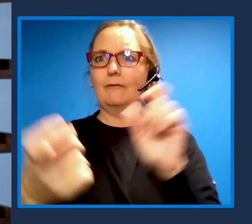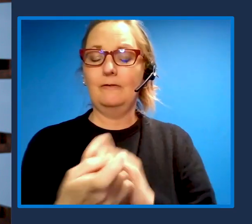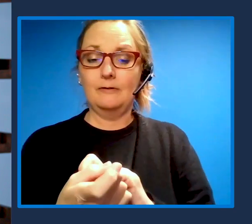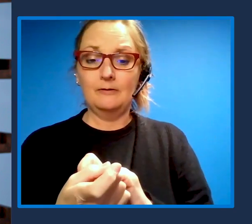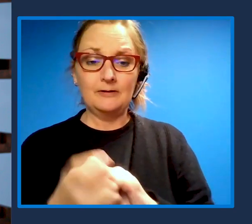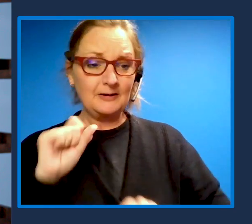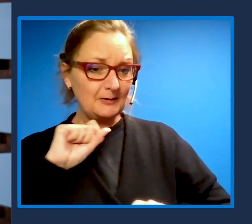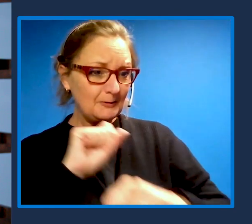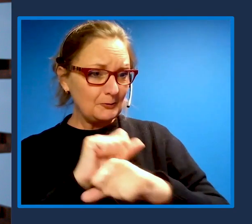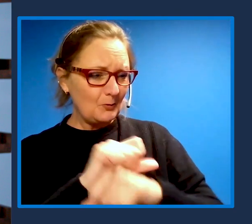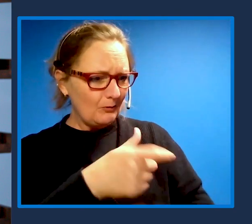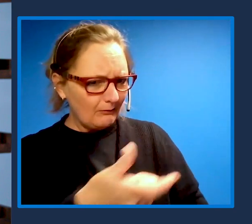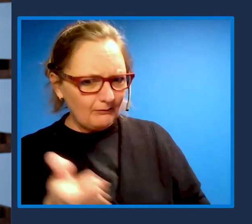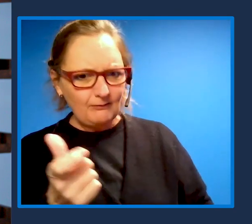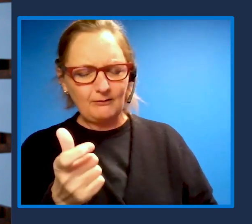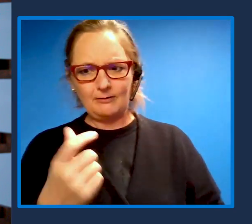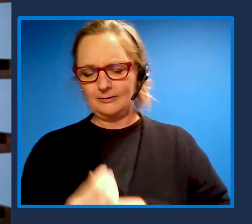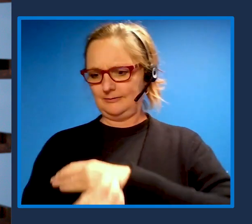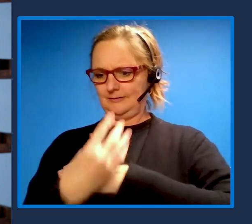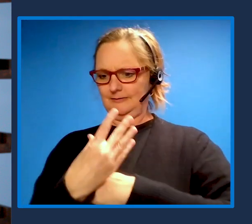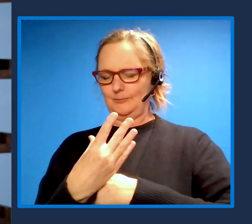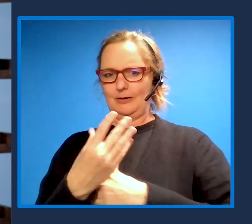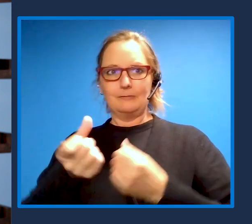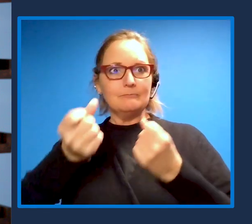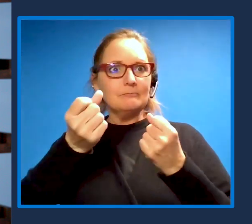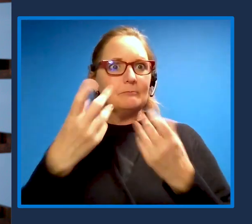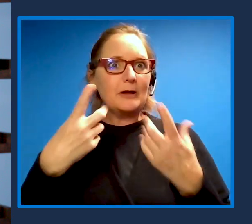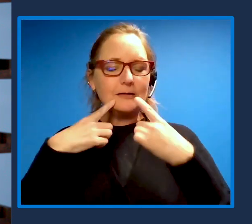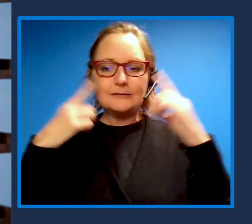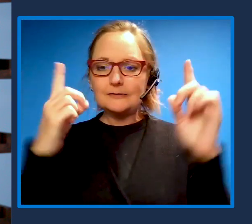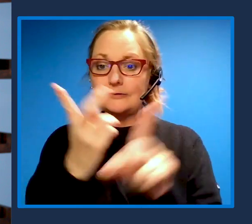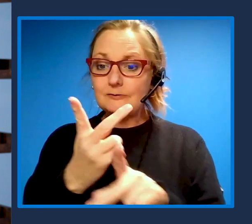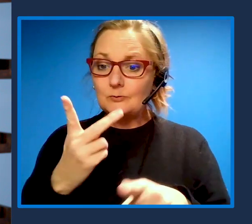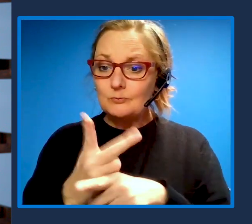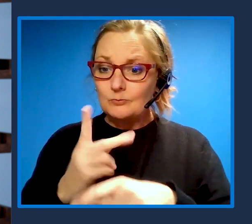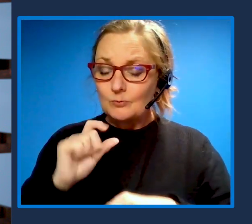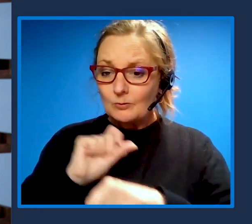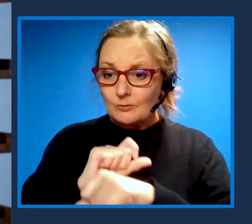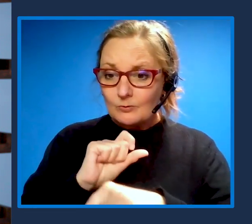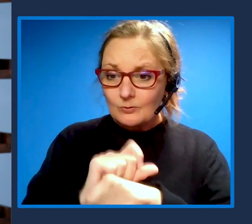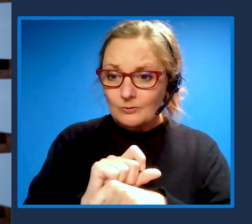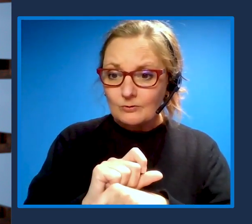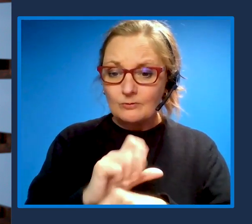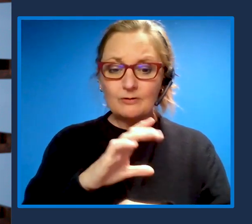for many of the most successful product efforts. And as helped us create, I would say that more inclusive